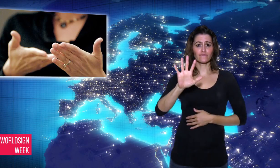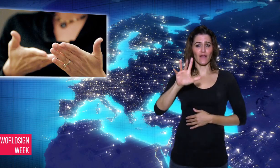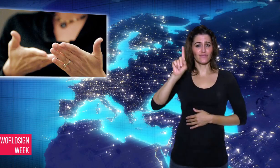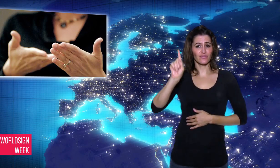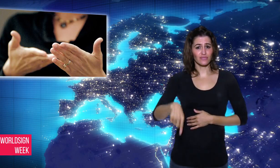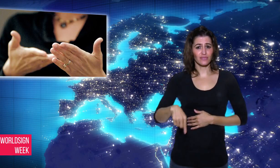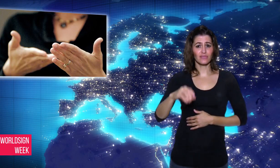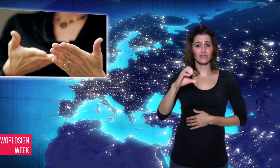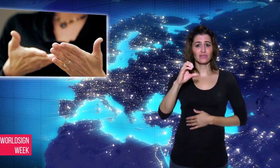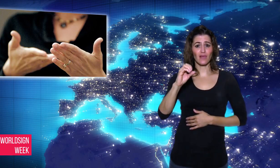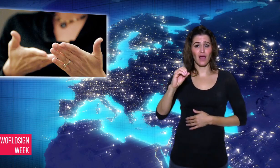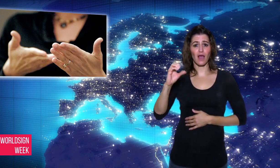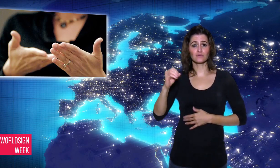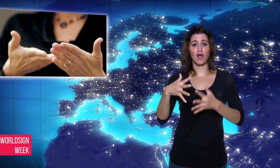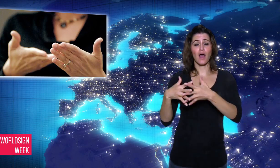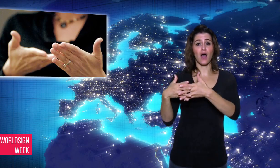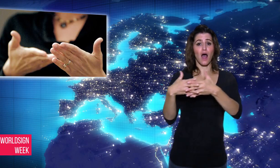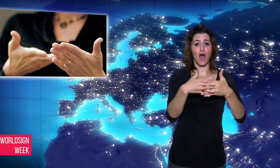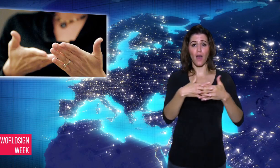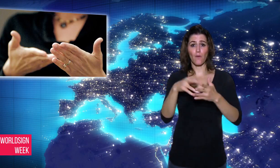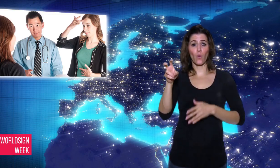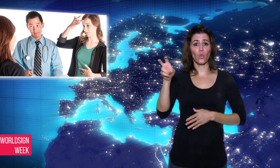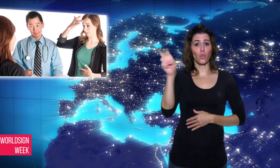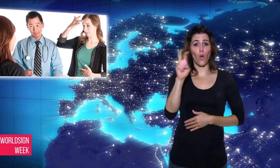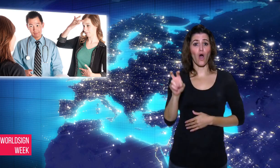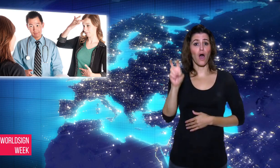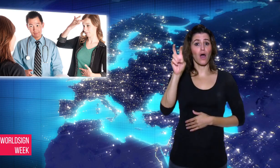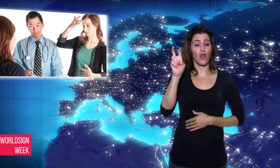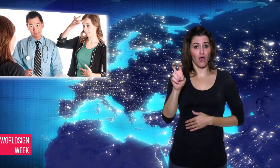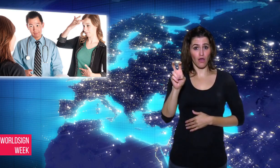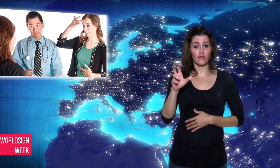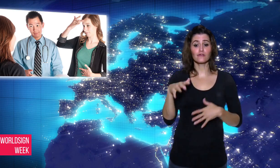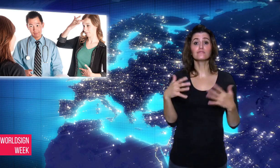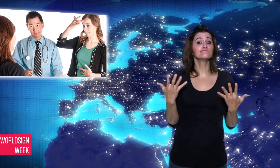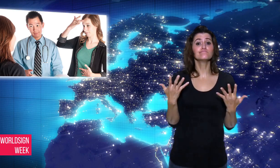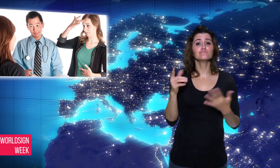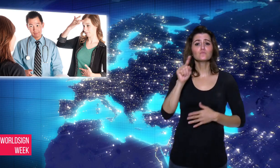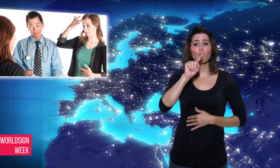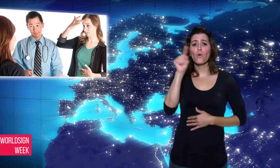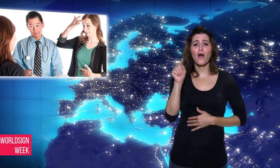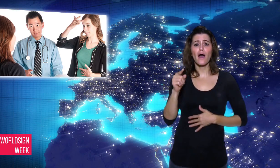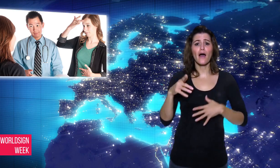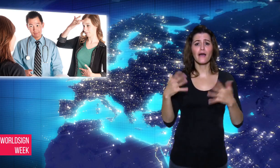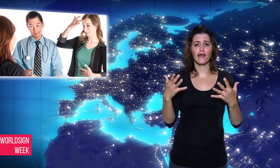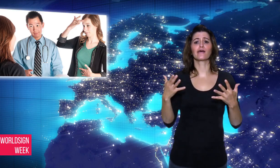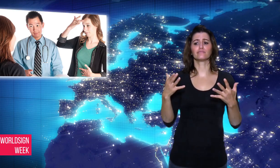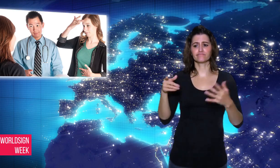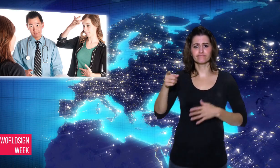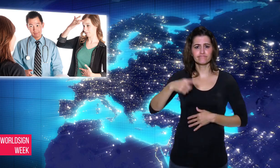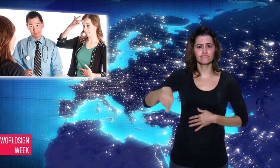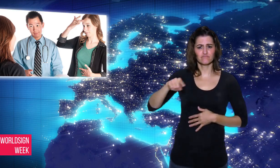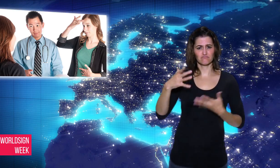allegations that they broke federal